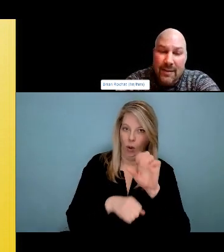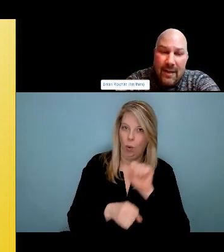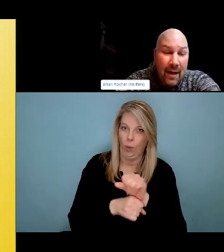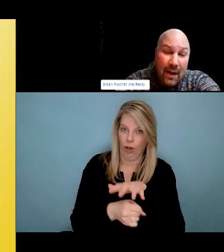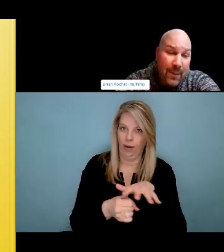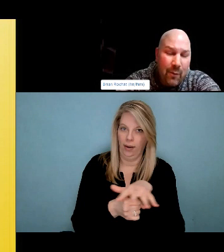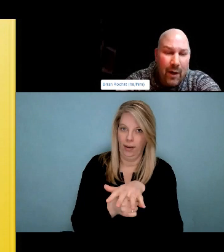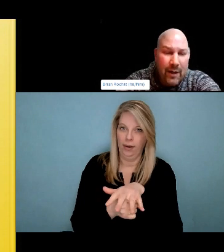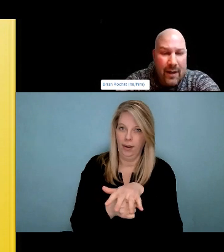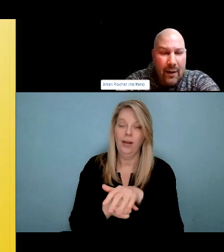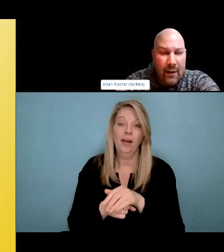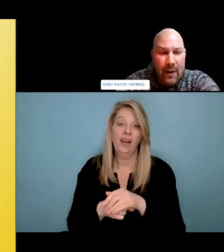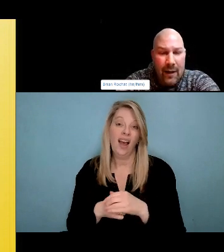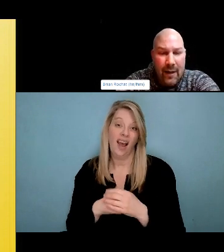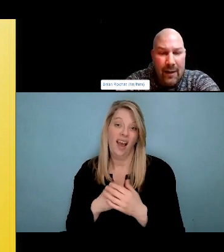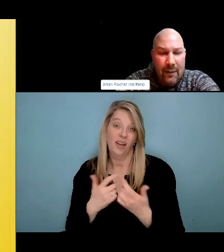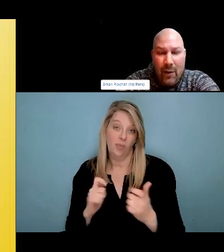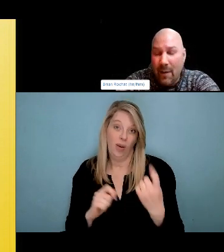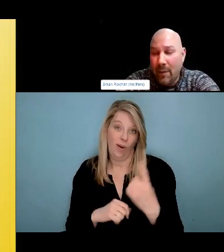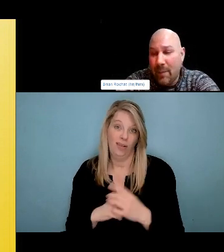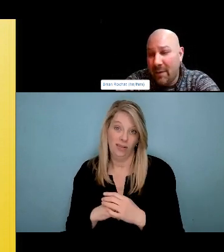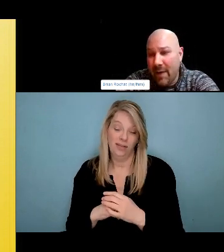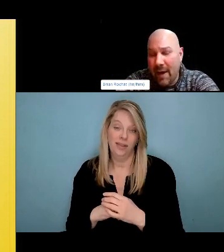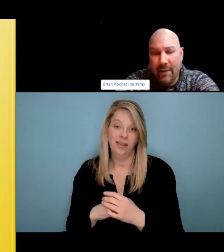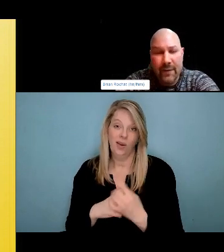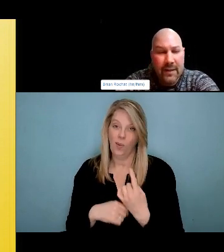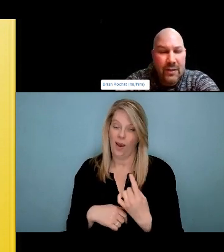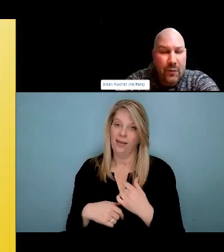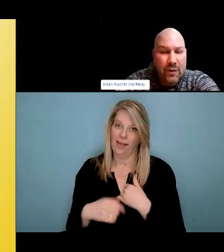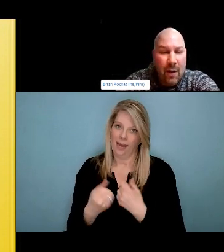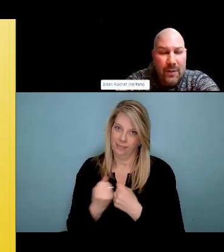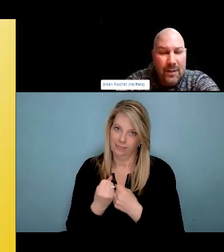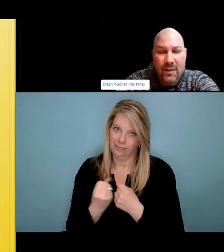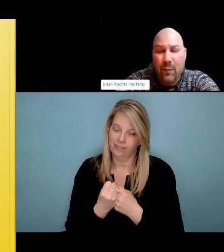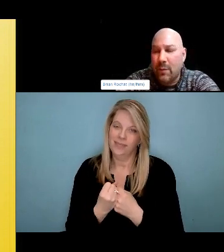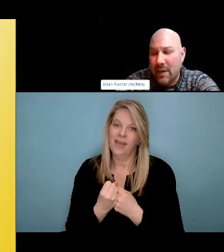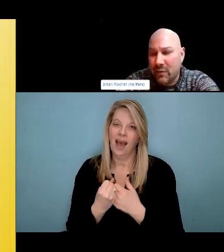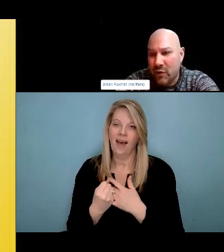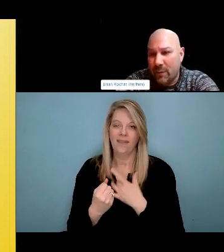and and we're forced into isolation or don't have access to basic necessities or things